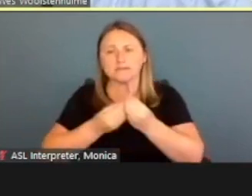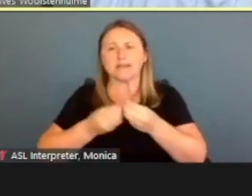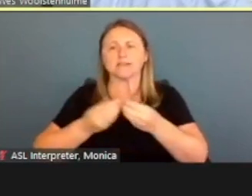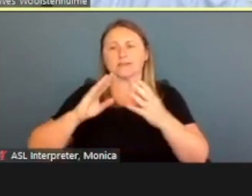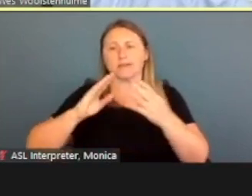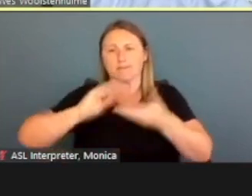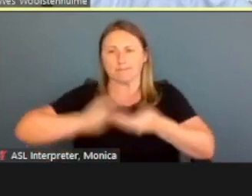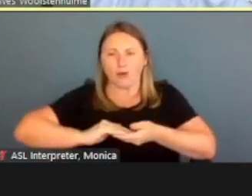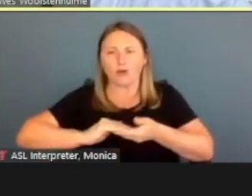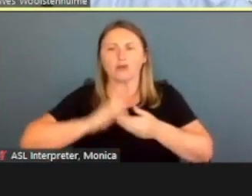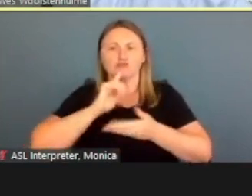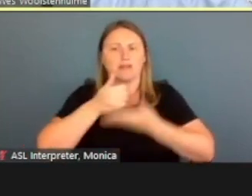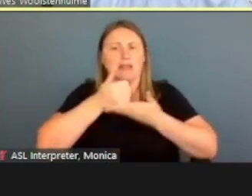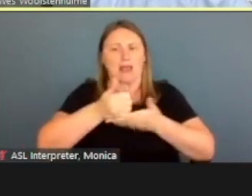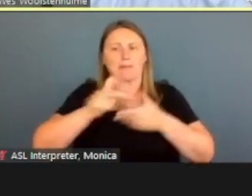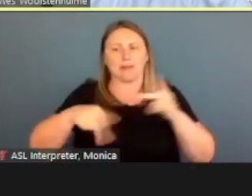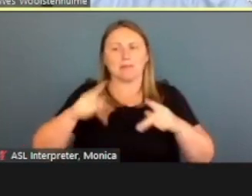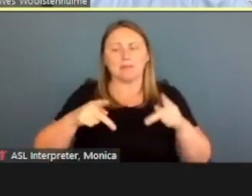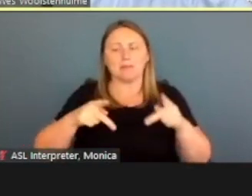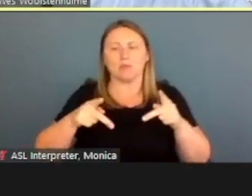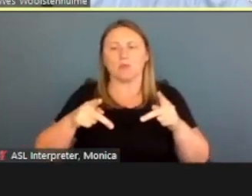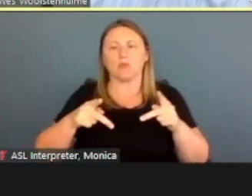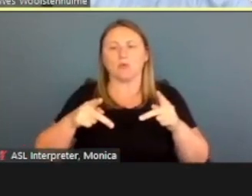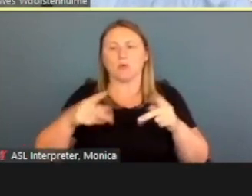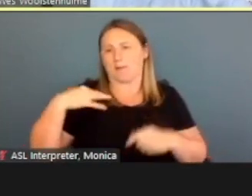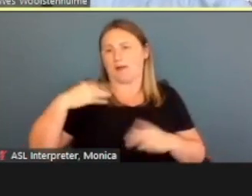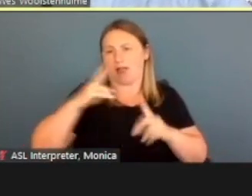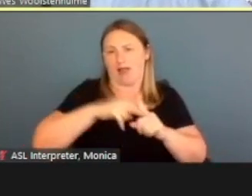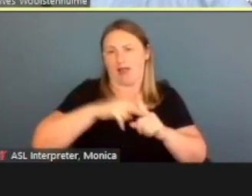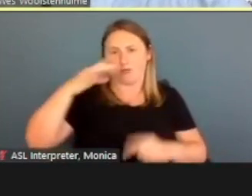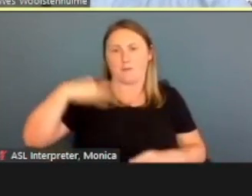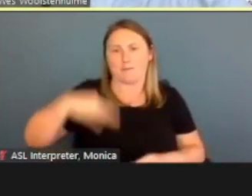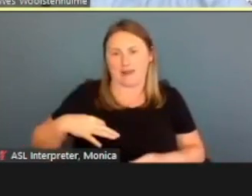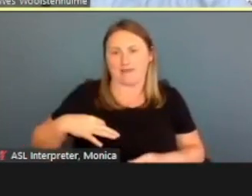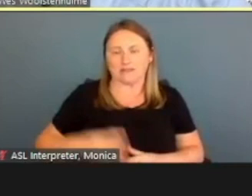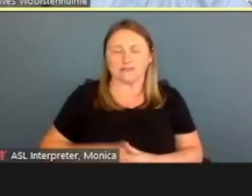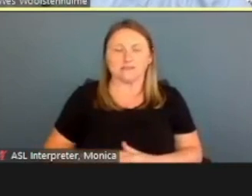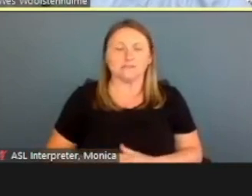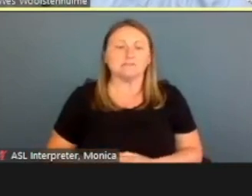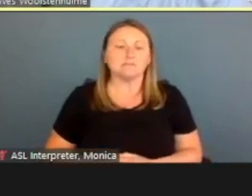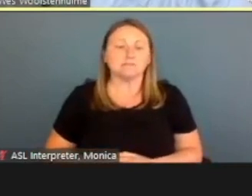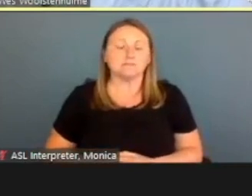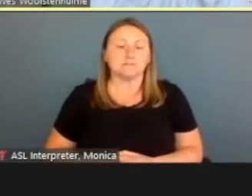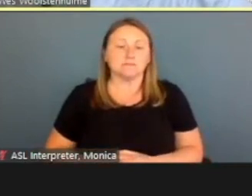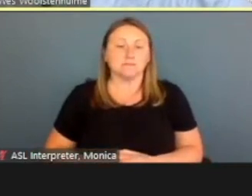with applying for benefits. And so the idea here is to please select